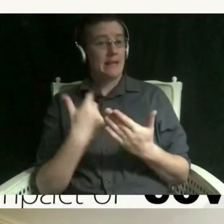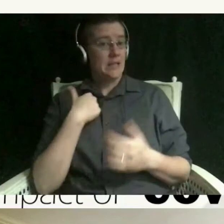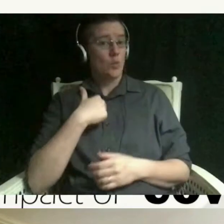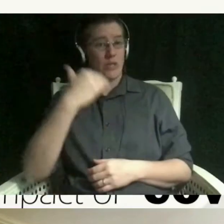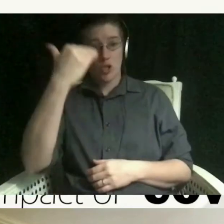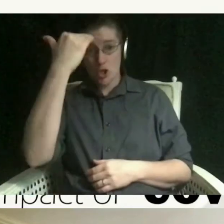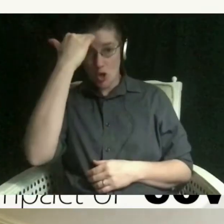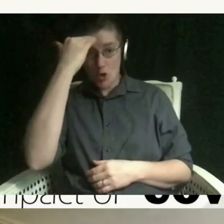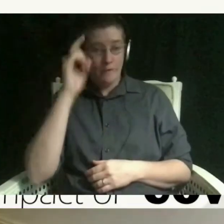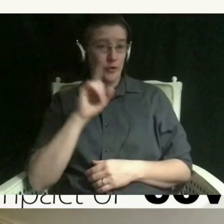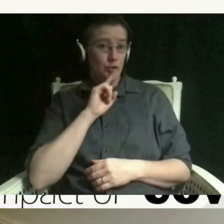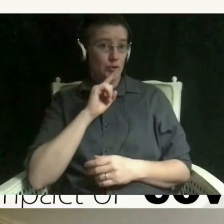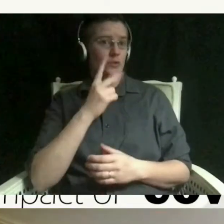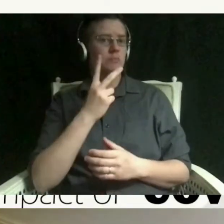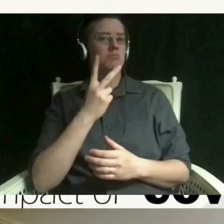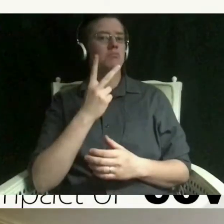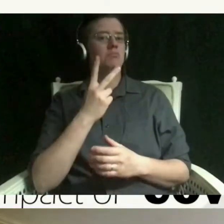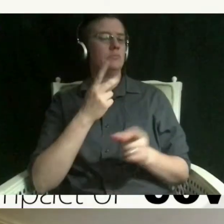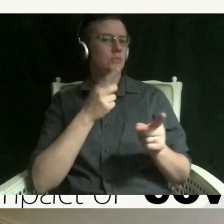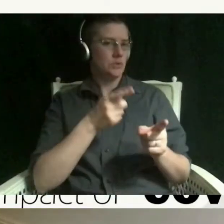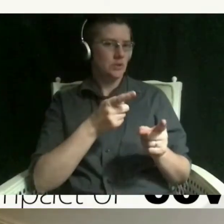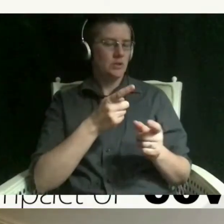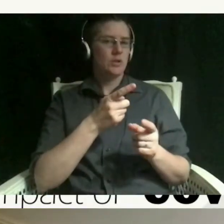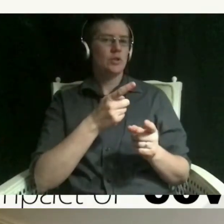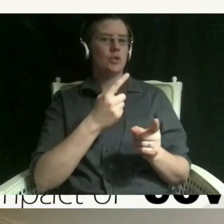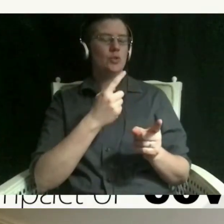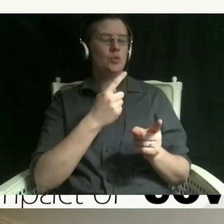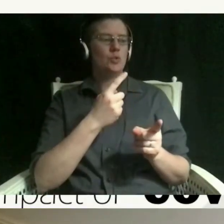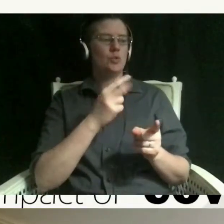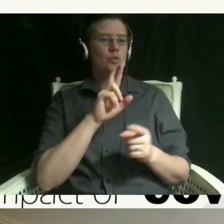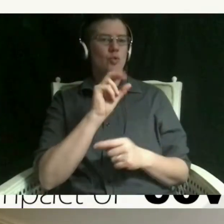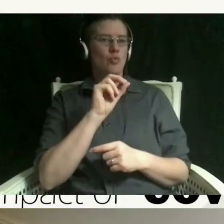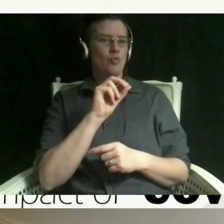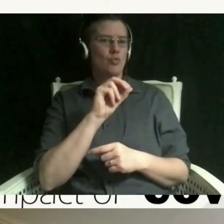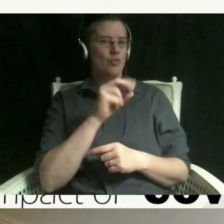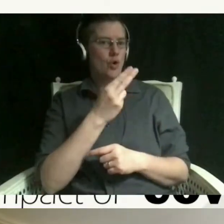that you both raised rohan you raised the issue of how wow that seems really silly even though